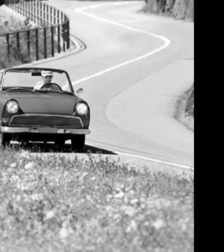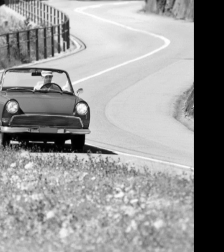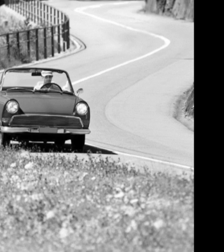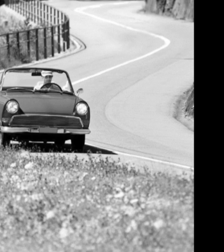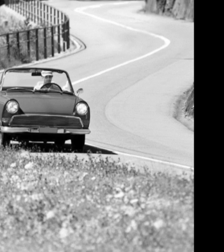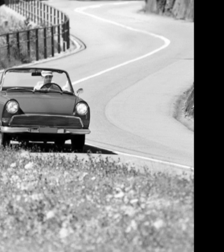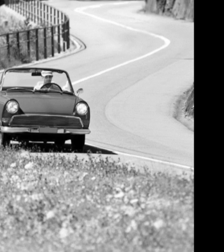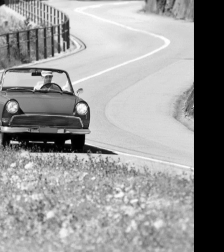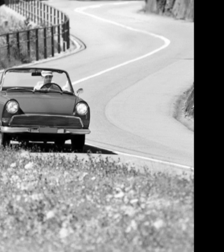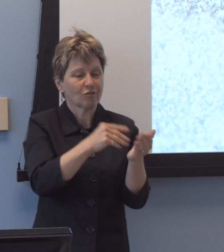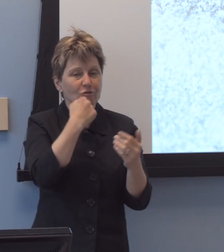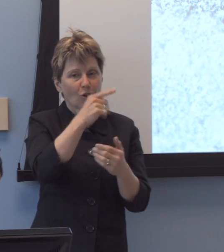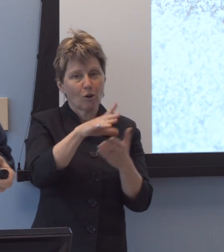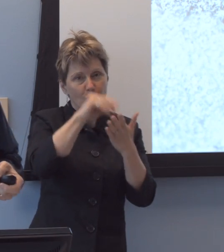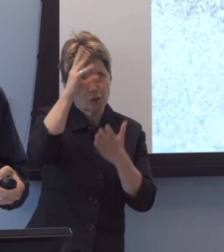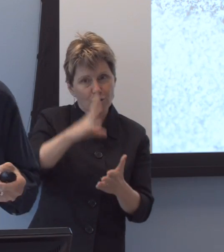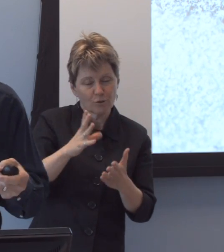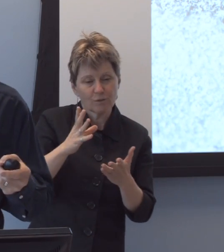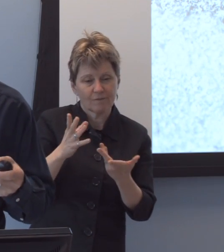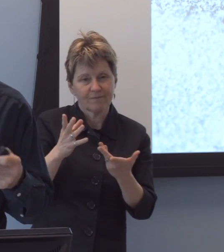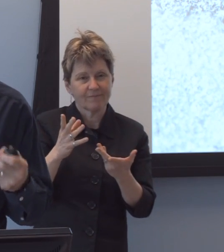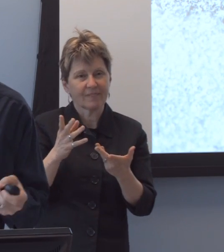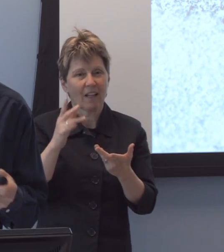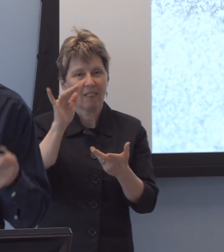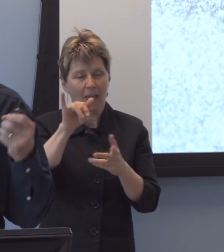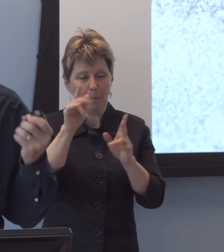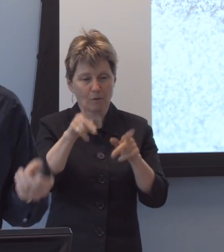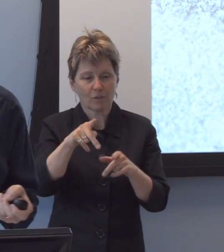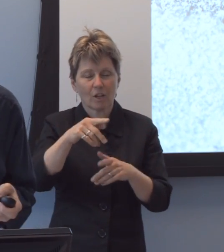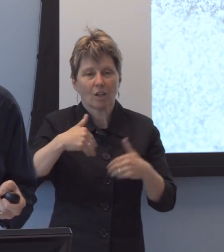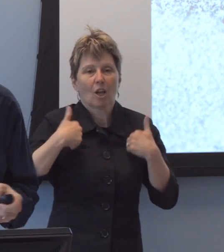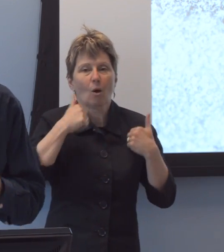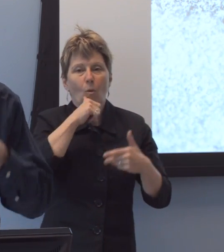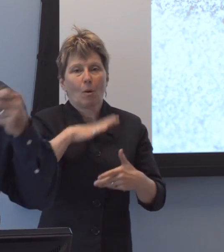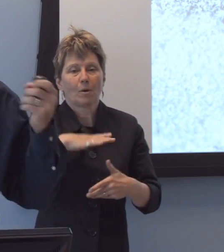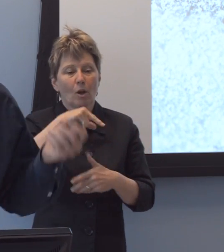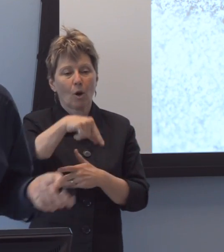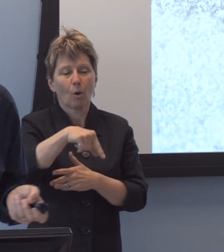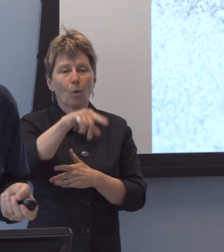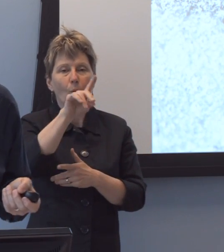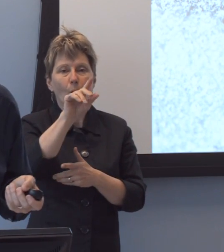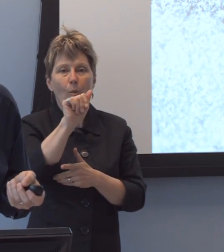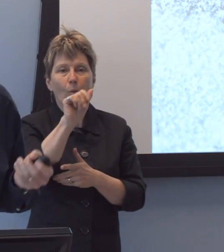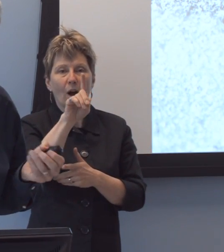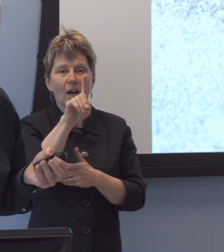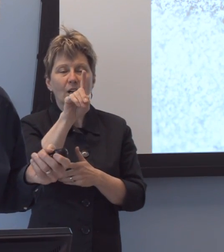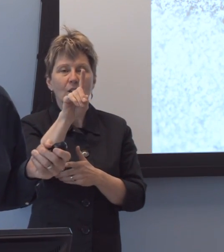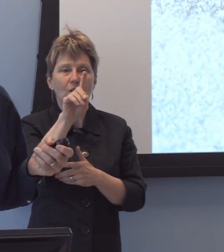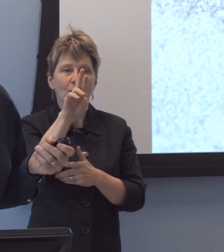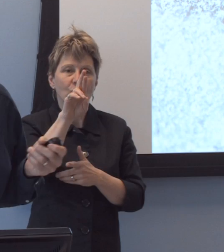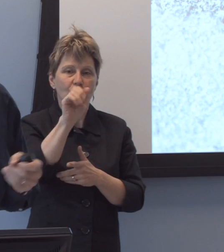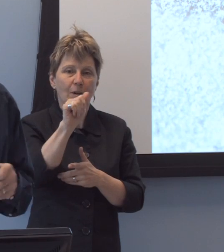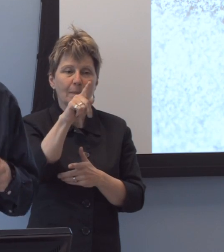uh-uh, just, you know, quad- an individual with quadriplegia, a young woman had quadriplegia and-and the doctor said, "Well, I'm sorry, but